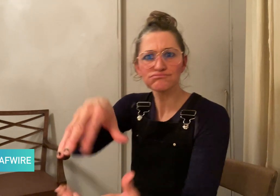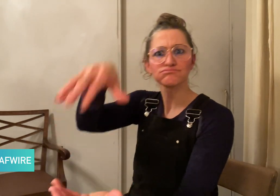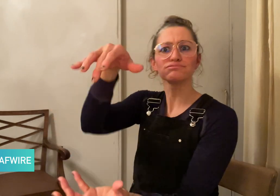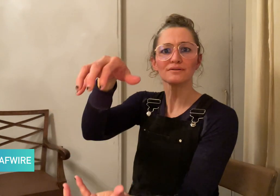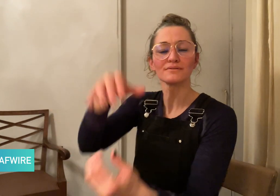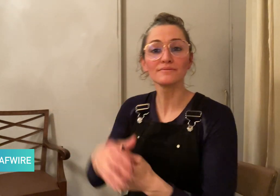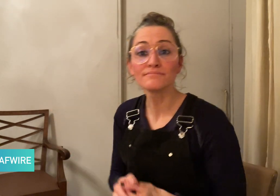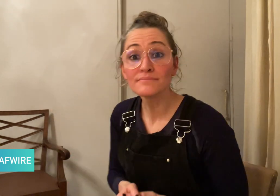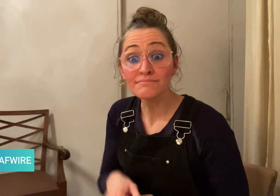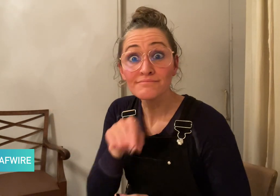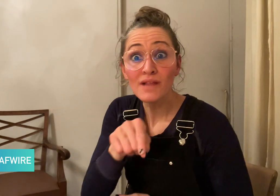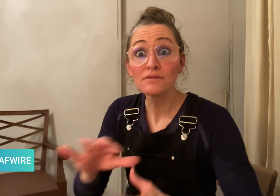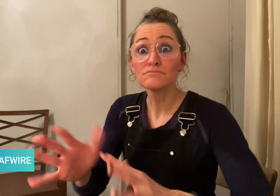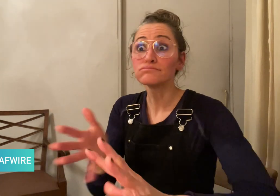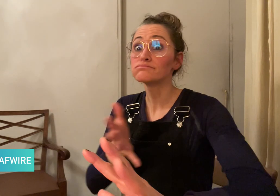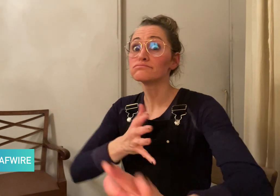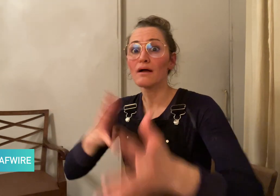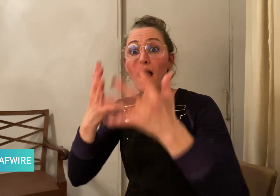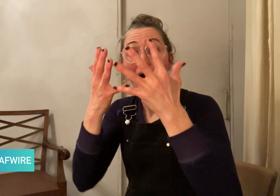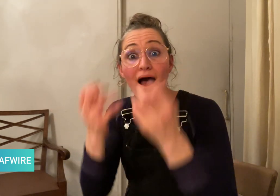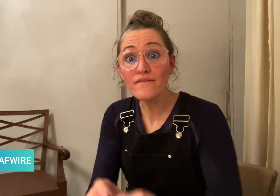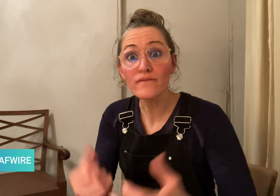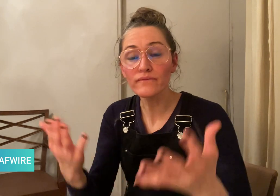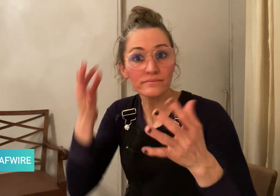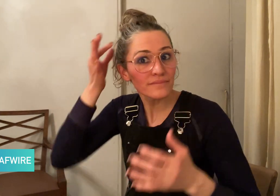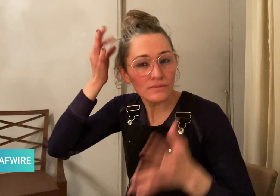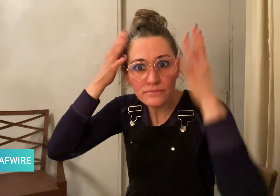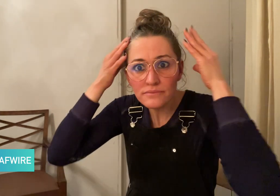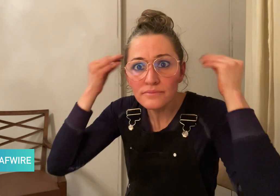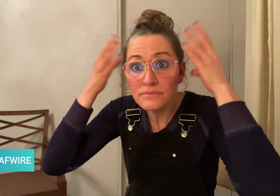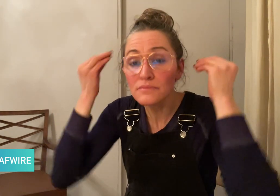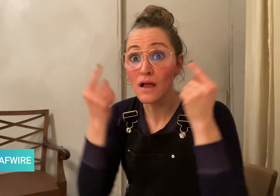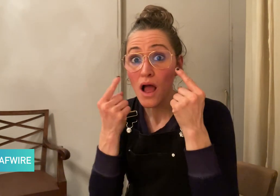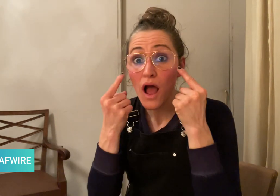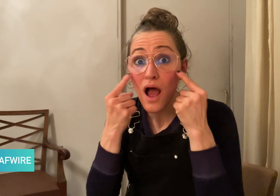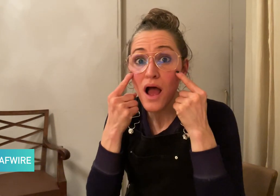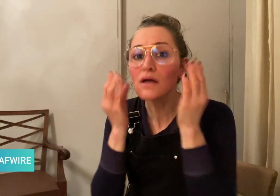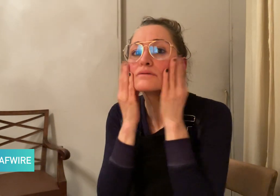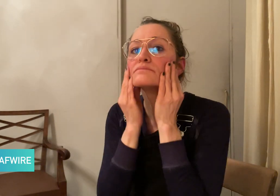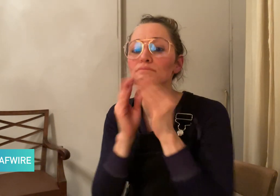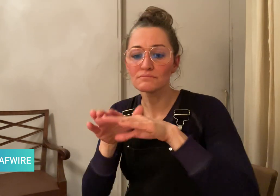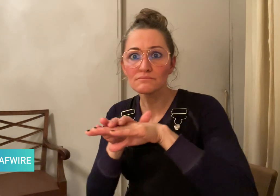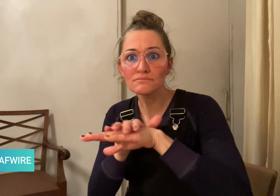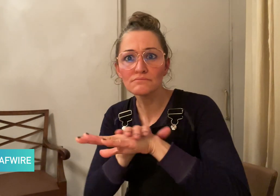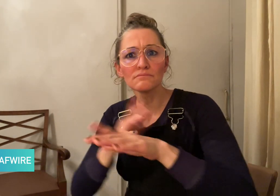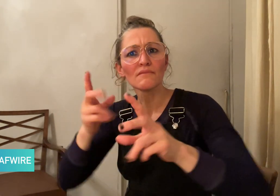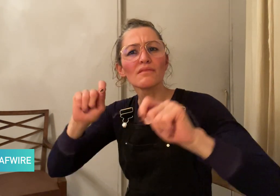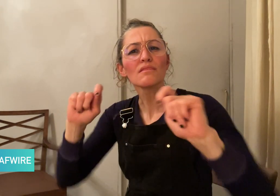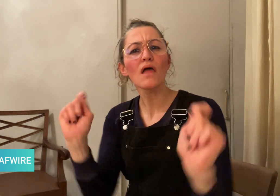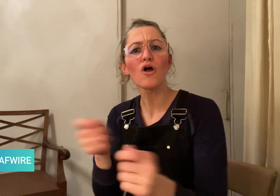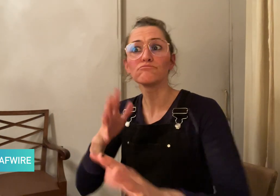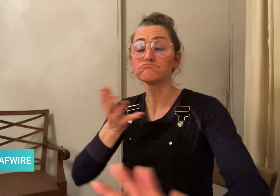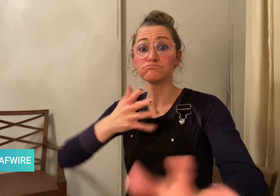has real-looking hair, eyes, skin, and natural movements.